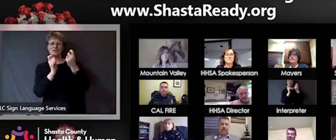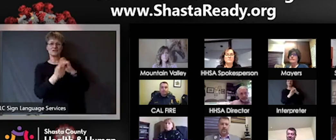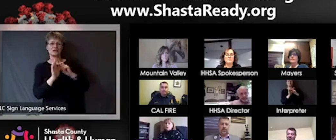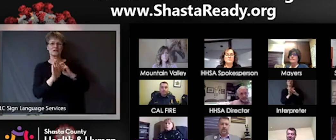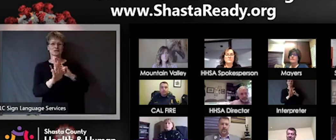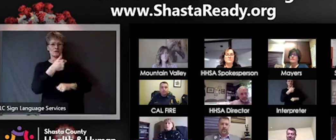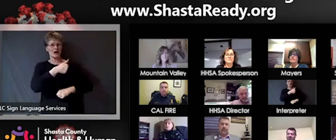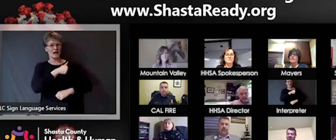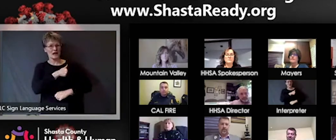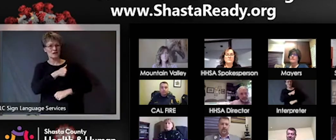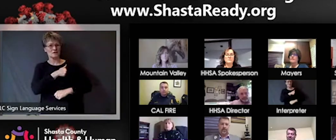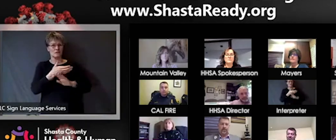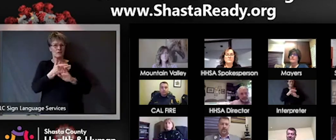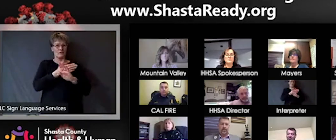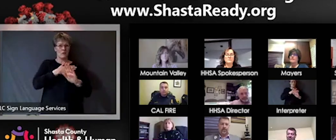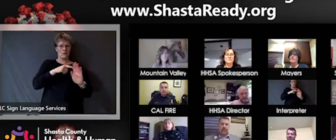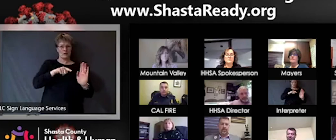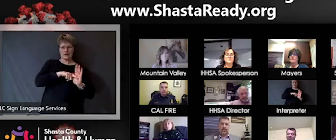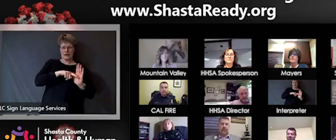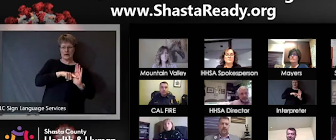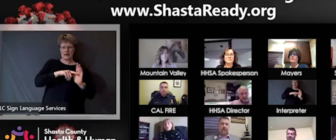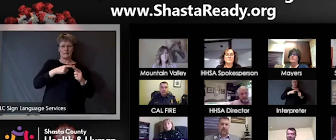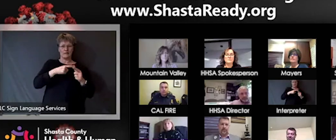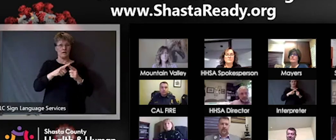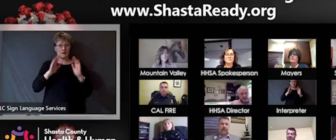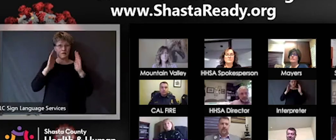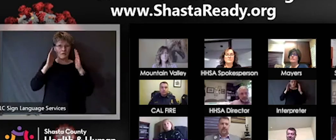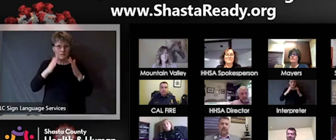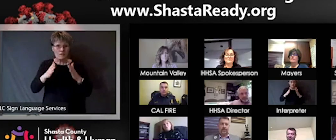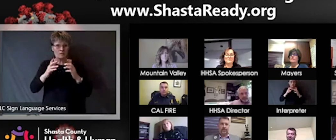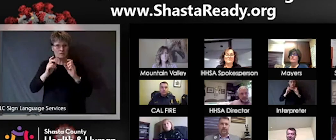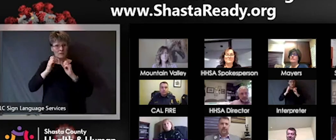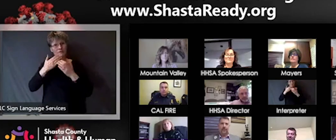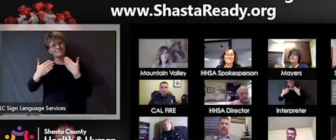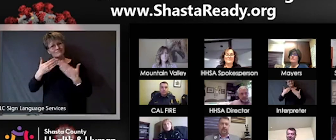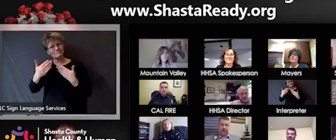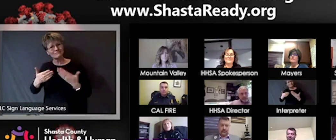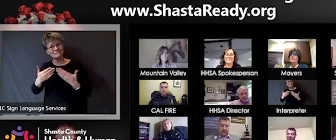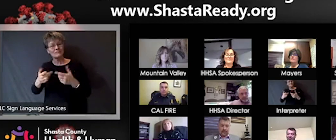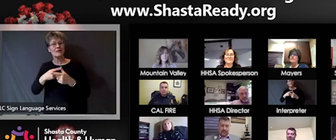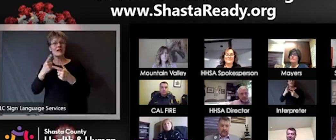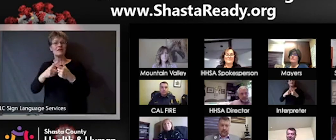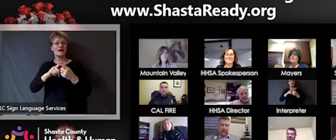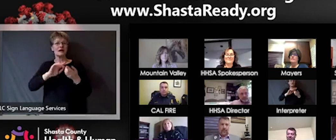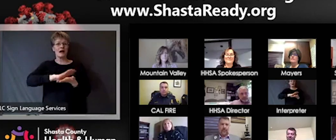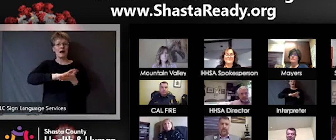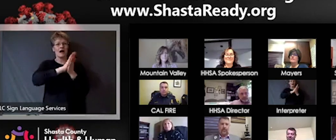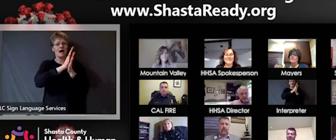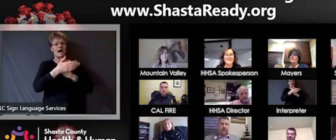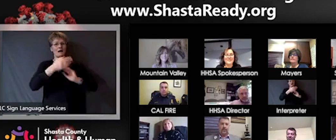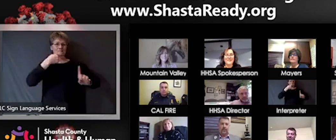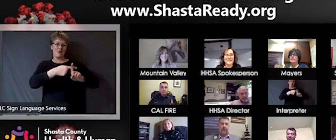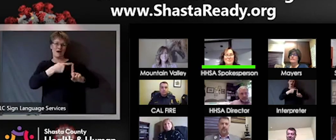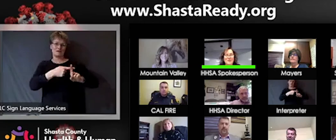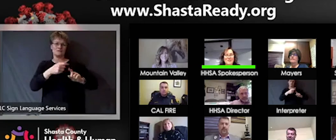important part of remembering every day to practice. That's all I got. Thank